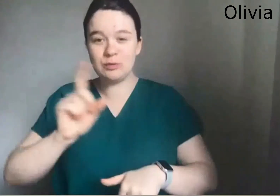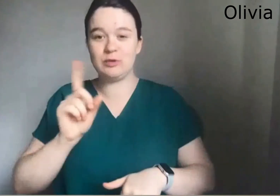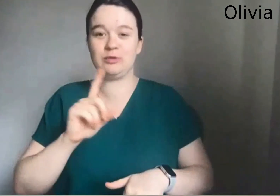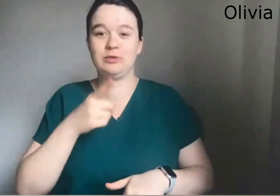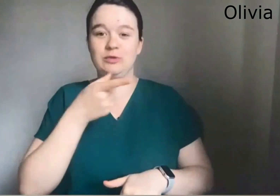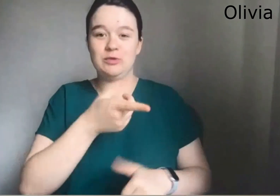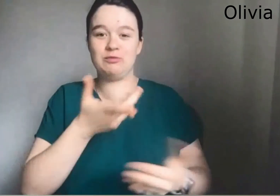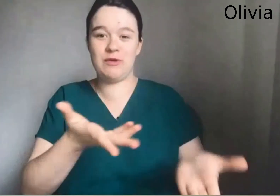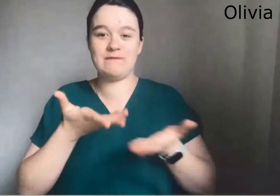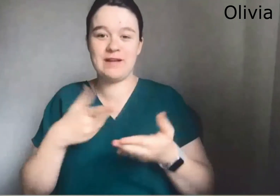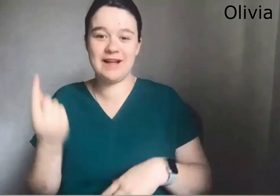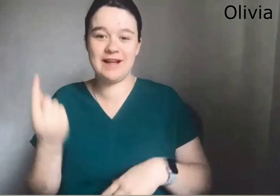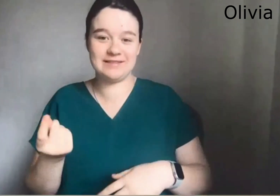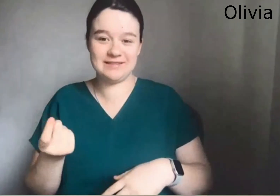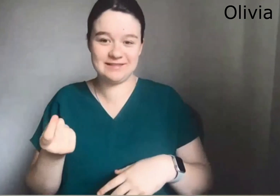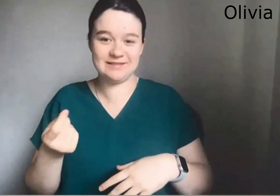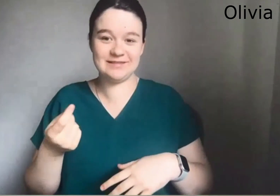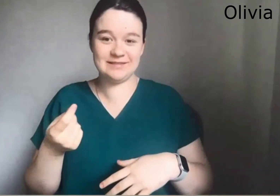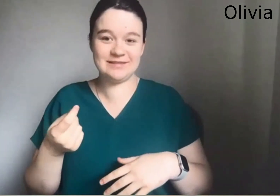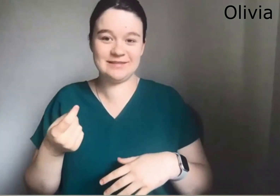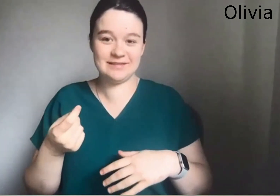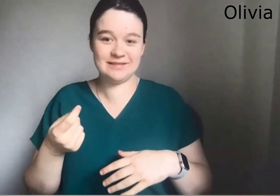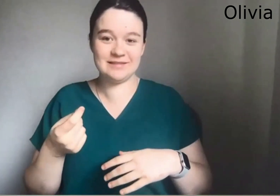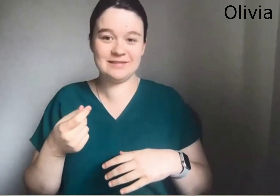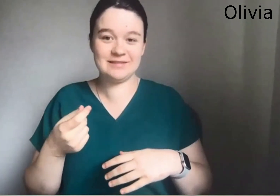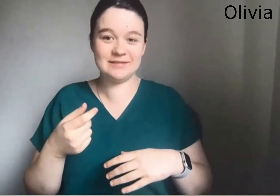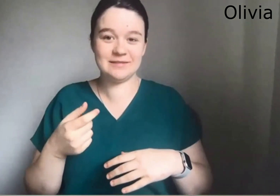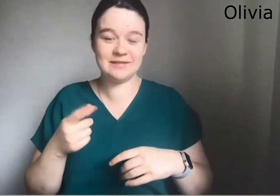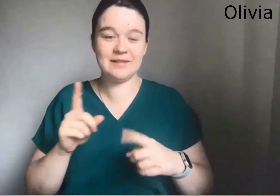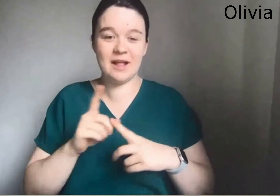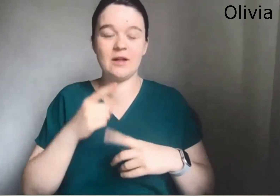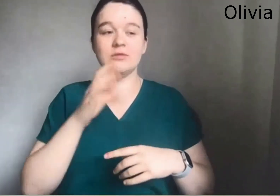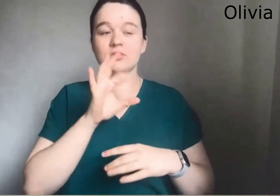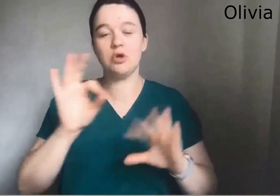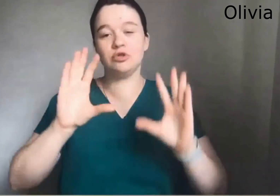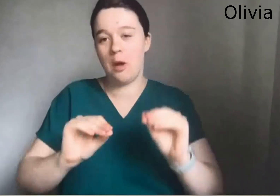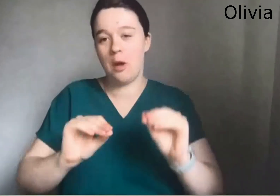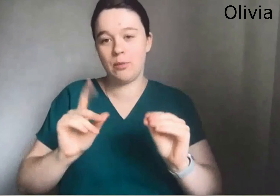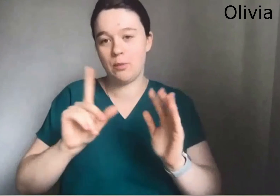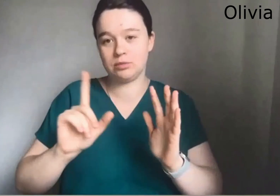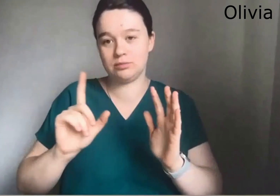They should be getting us time to get to know what content they're providing us in order to um